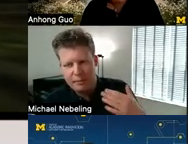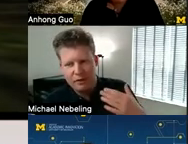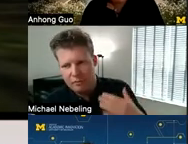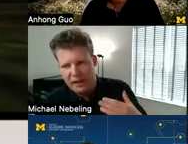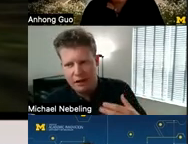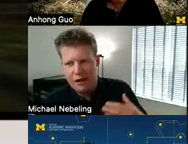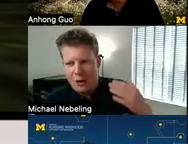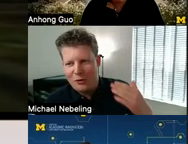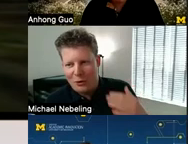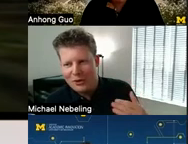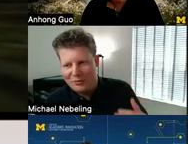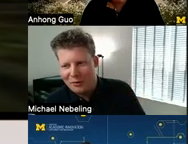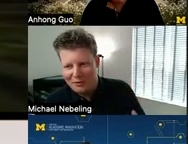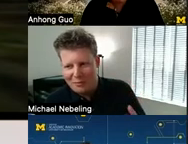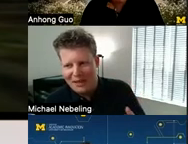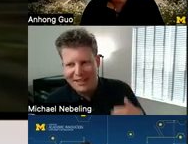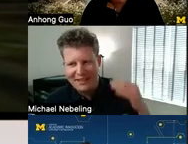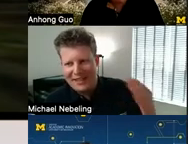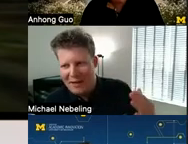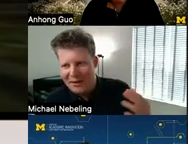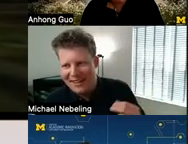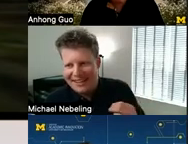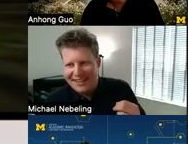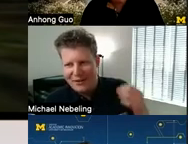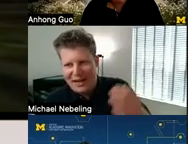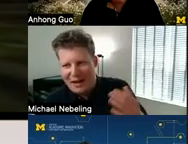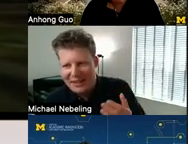about filmmaking all the roles involved in filmmaking there's a camera now the camera